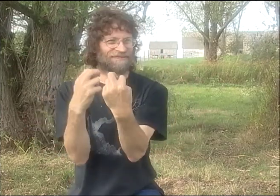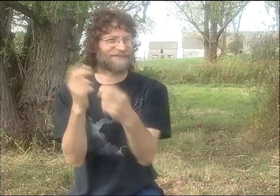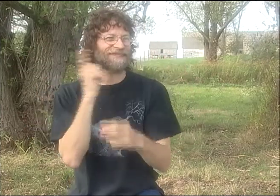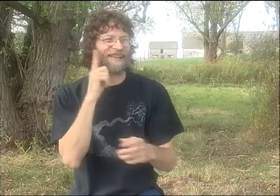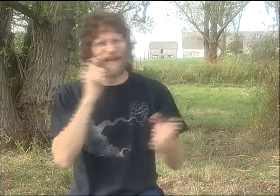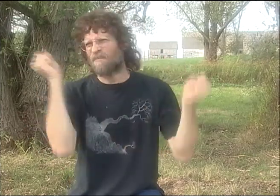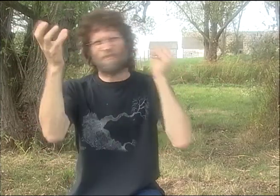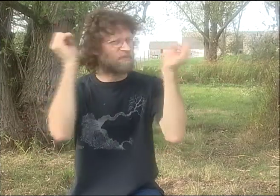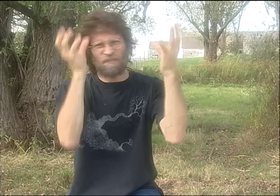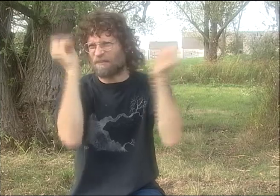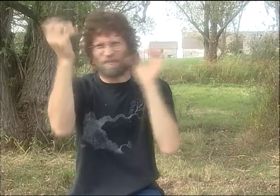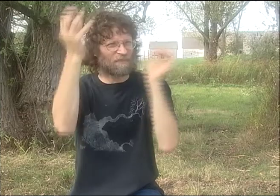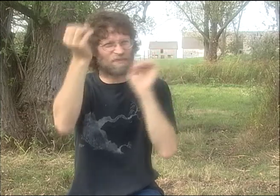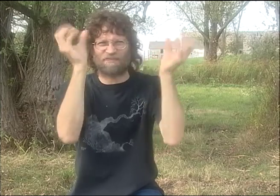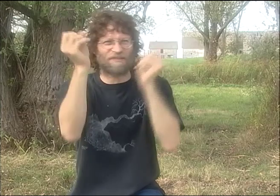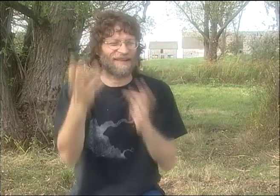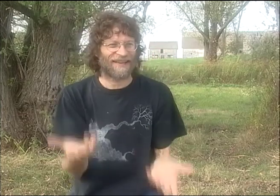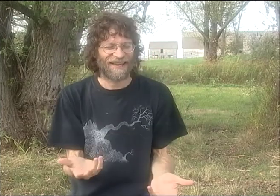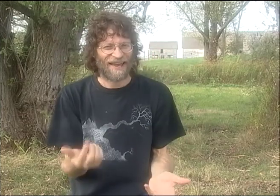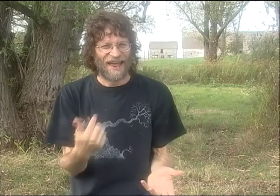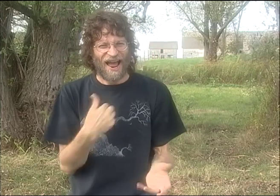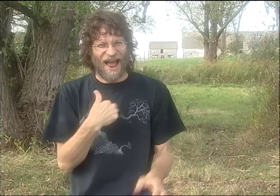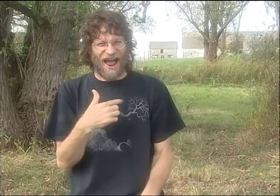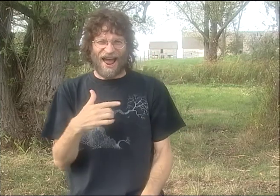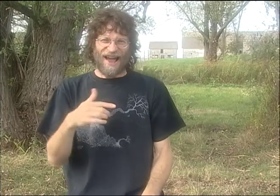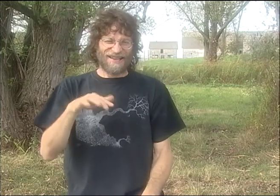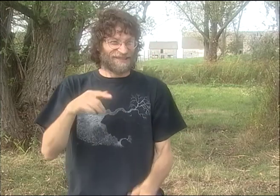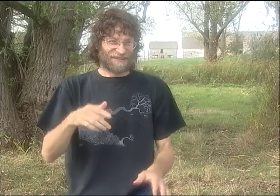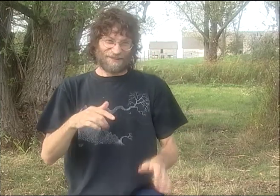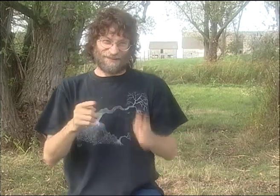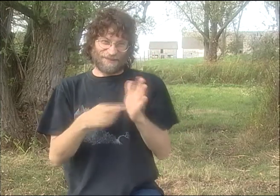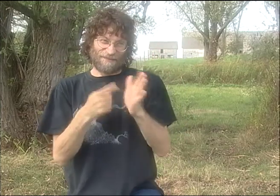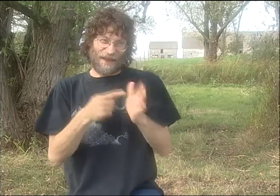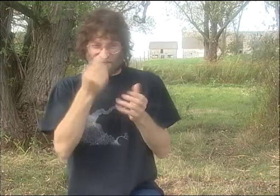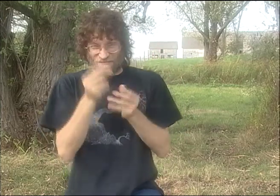AND THE TABLE WAS COMPLETELY SURROUNDED BY DEAF PEOPLE JABBERING AWAY.